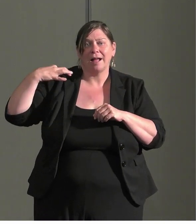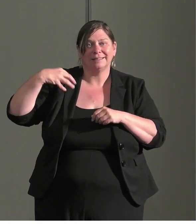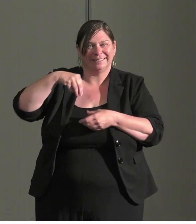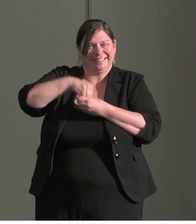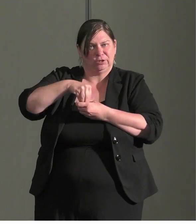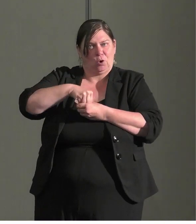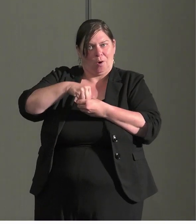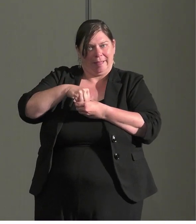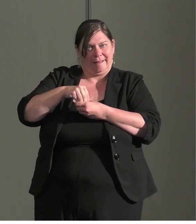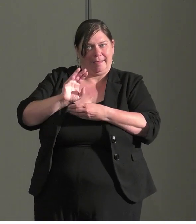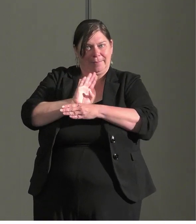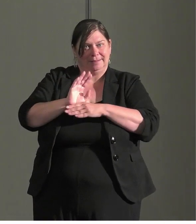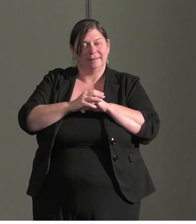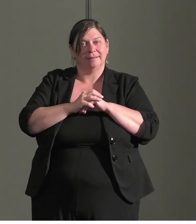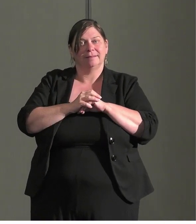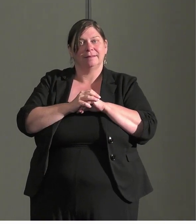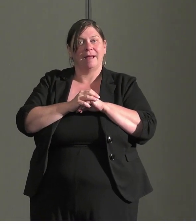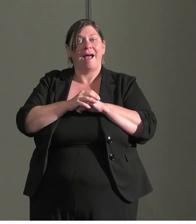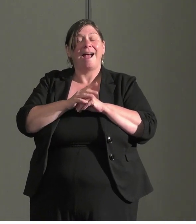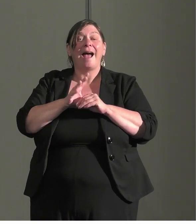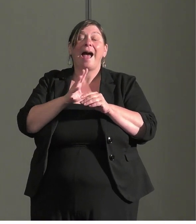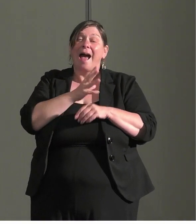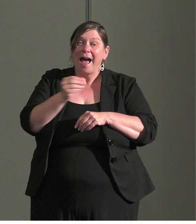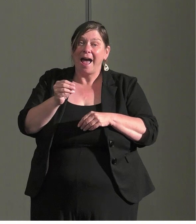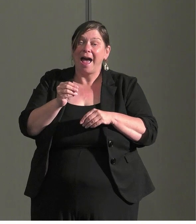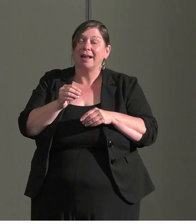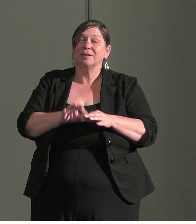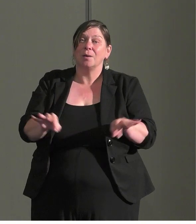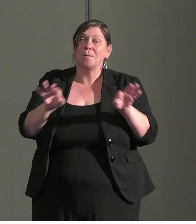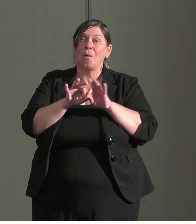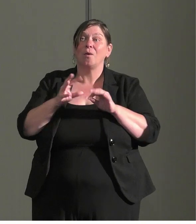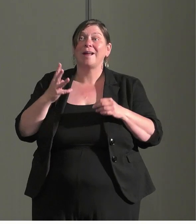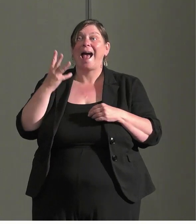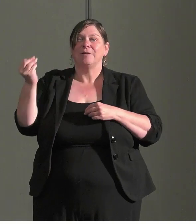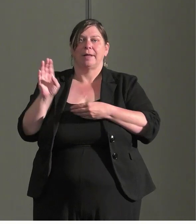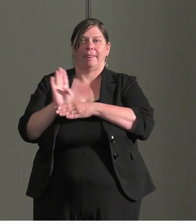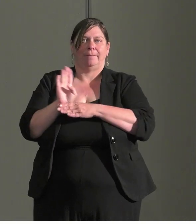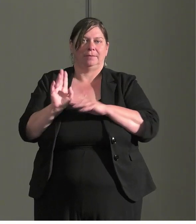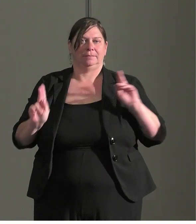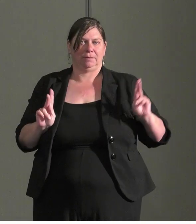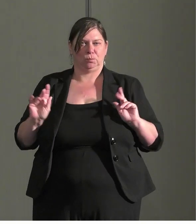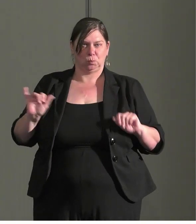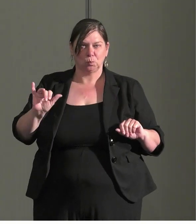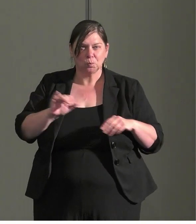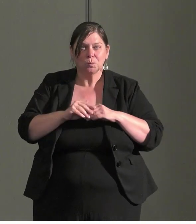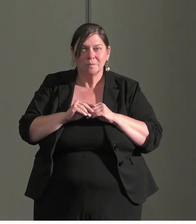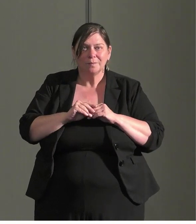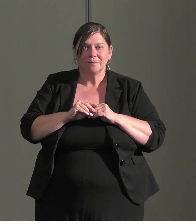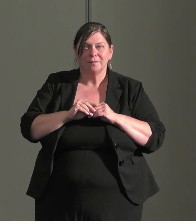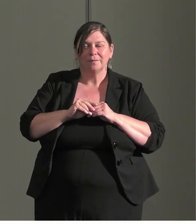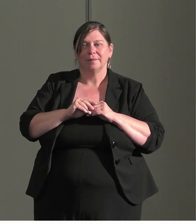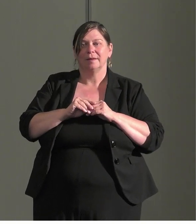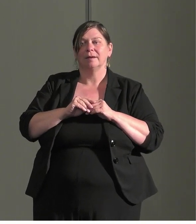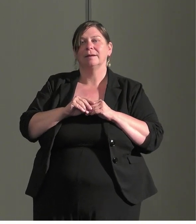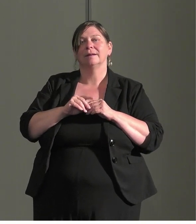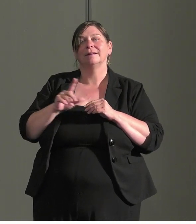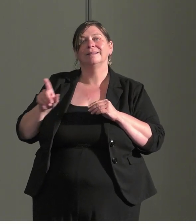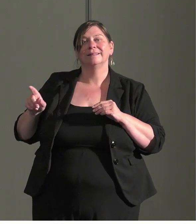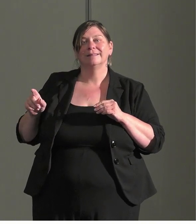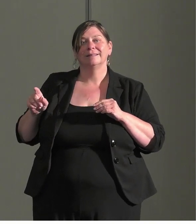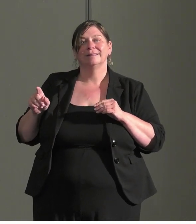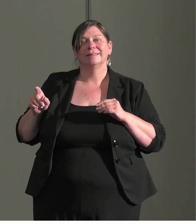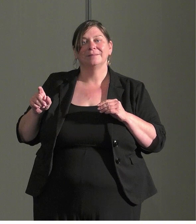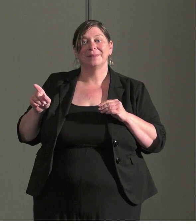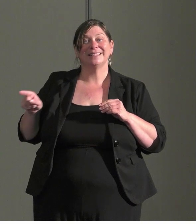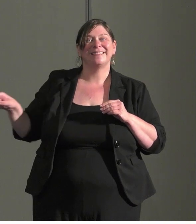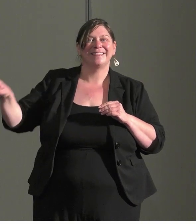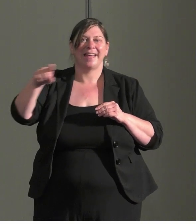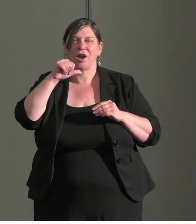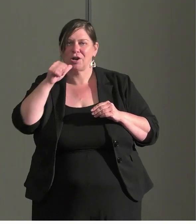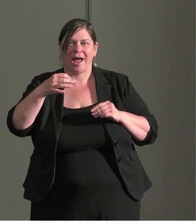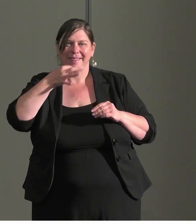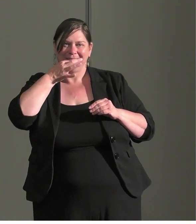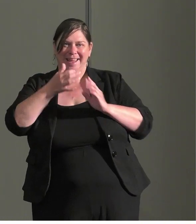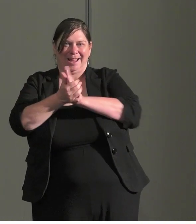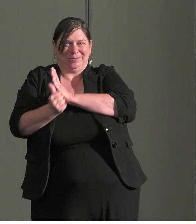is important to include external users. We want to -- because they will not be experts we